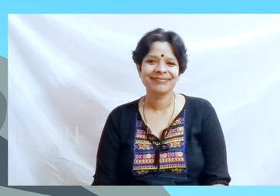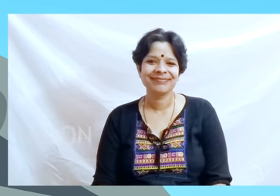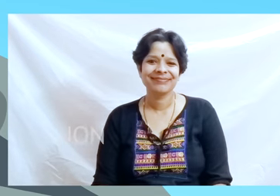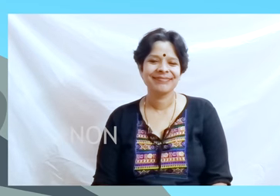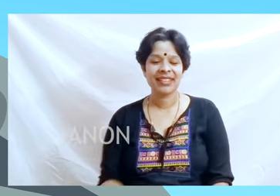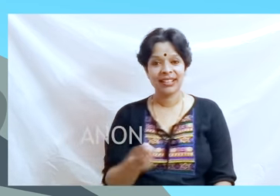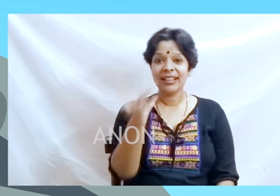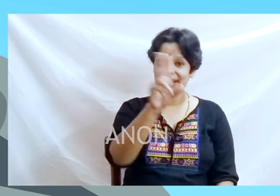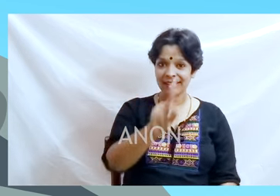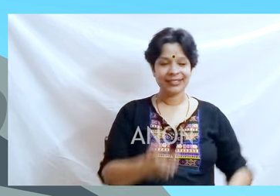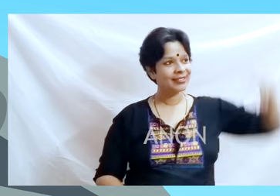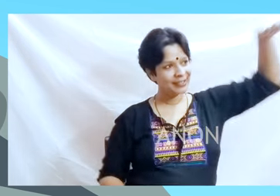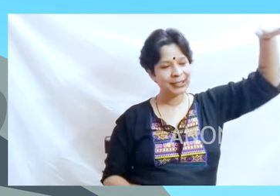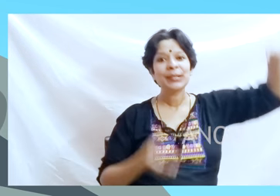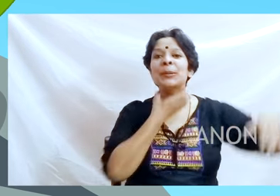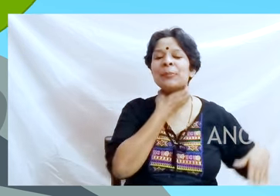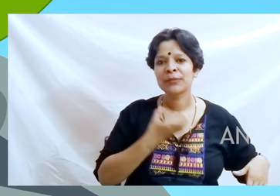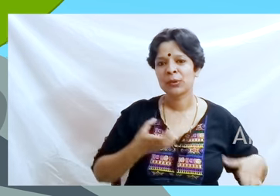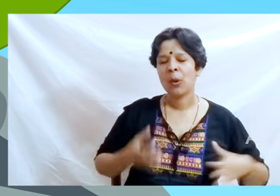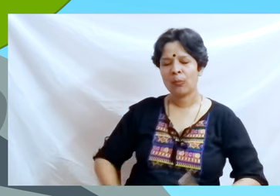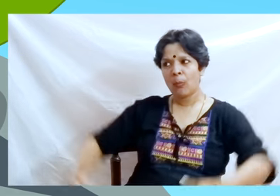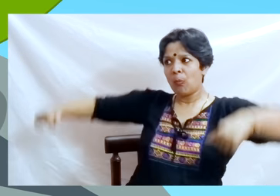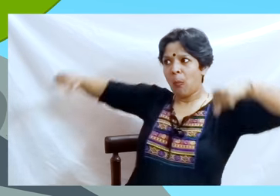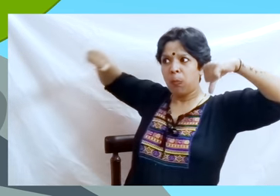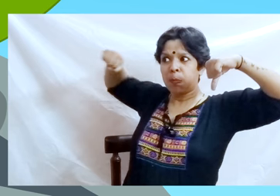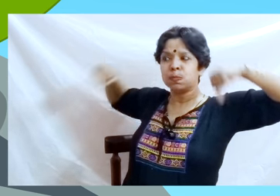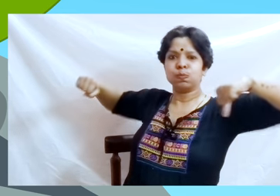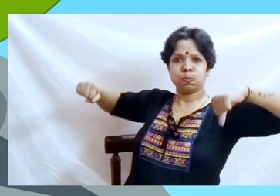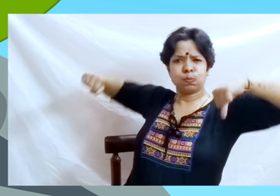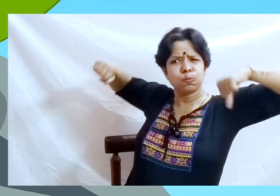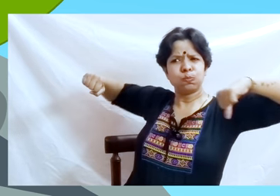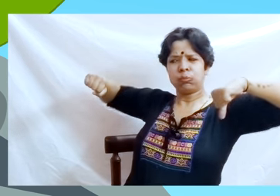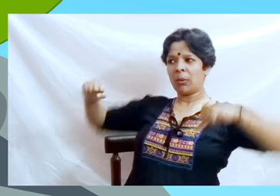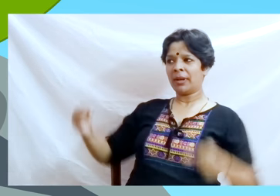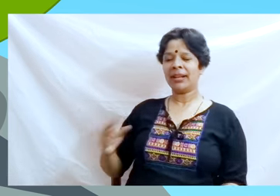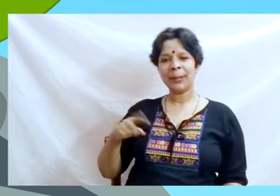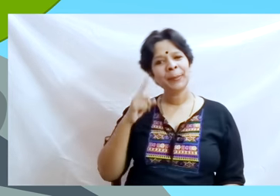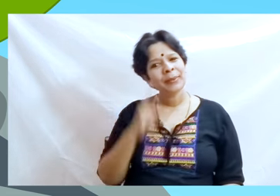Again the big frog blew himself out and asked the young one if the Ox was as big as that!